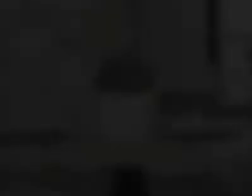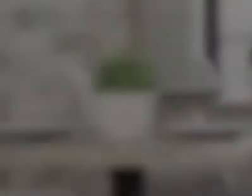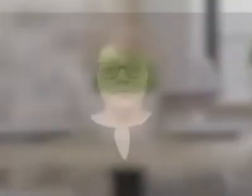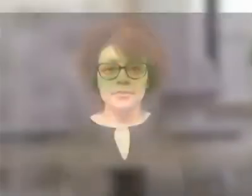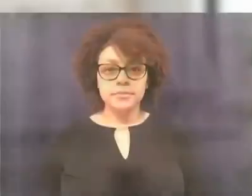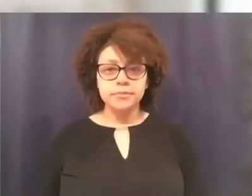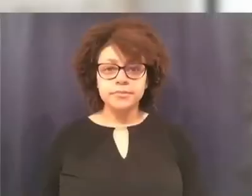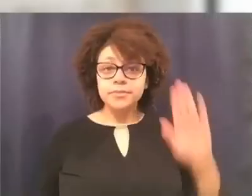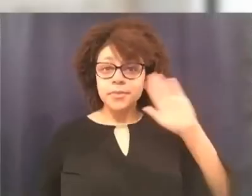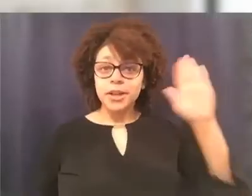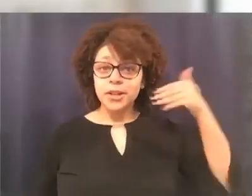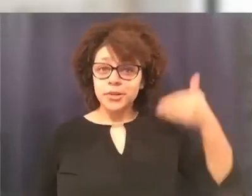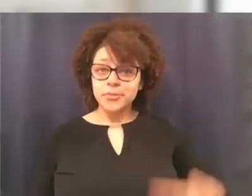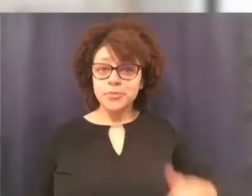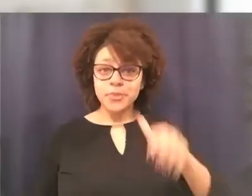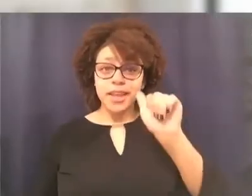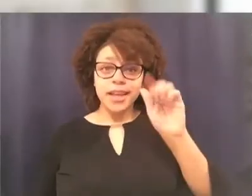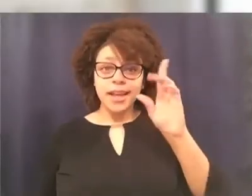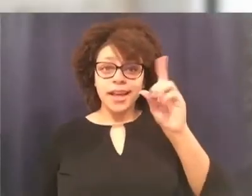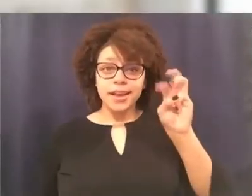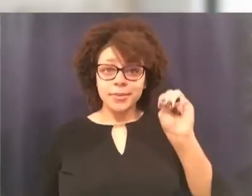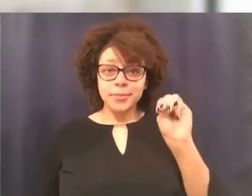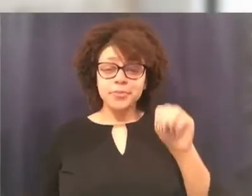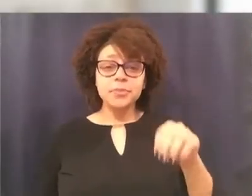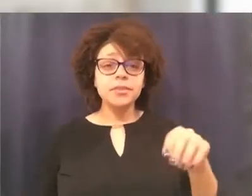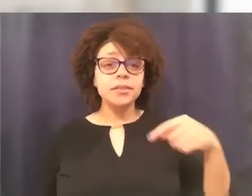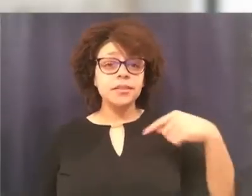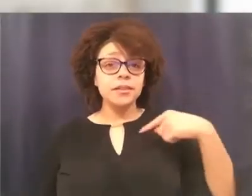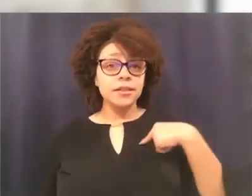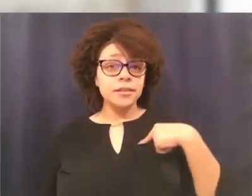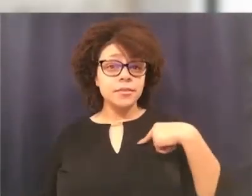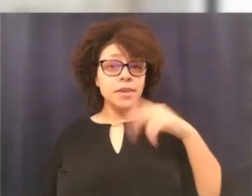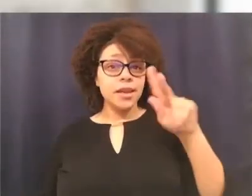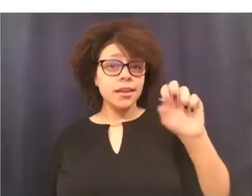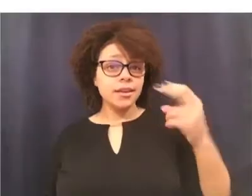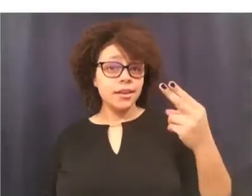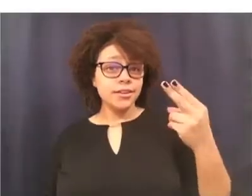Hello, my name is Adam, and I'm the Chief Executive Officer at Karasch.